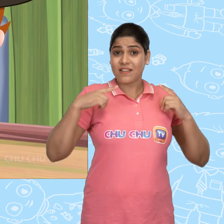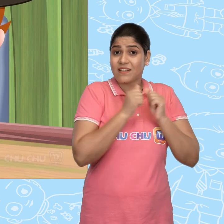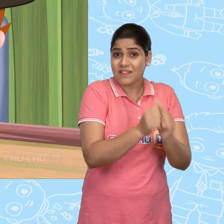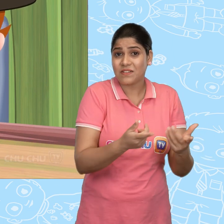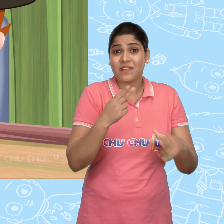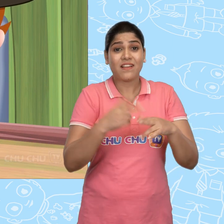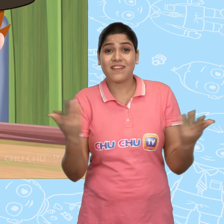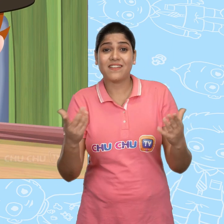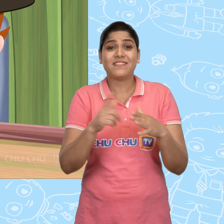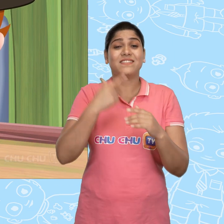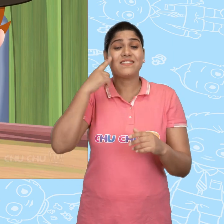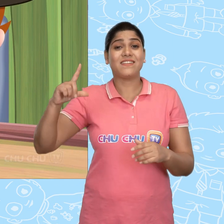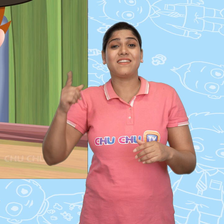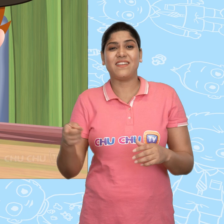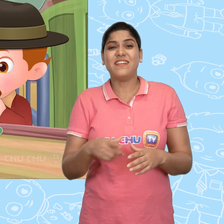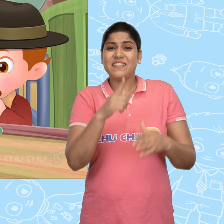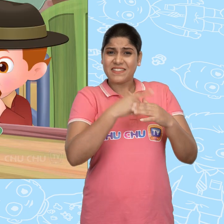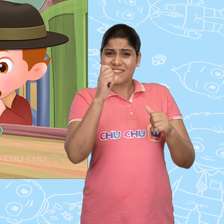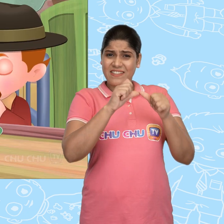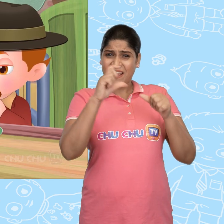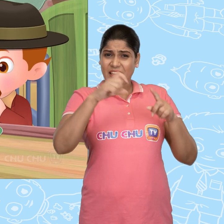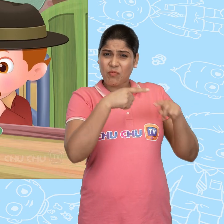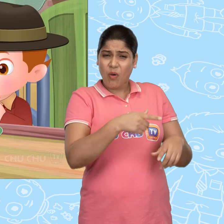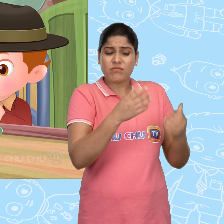He lived with his sister whose name was Jill.